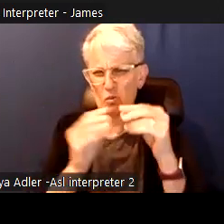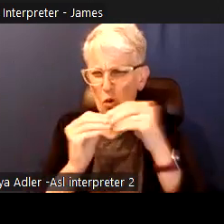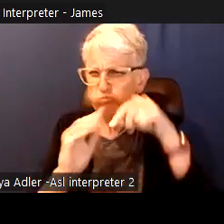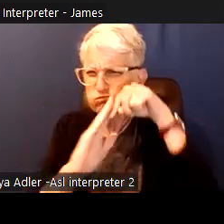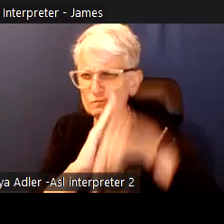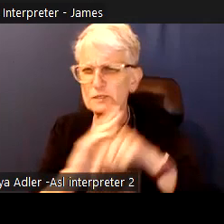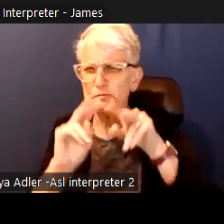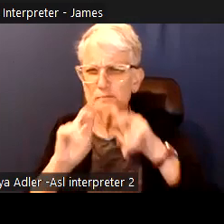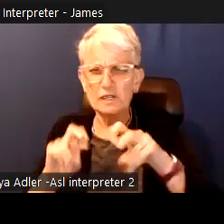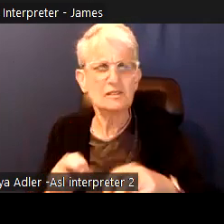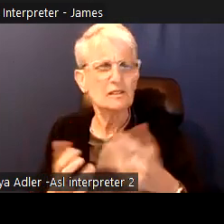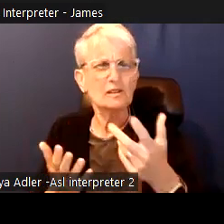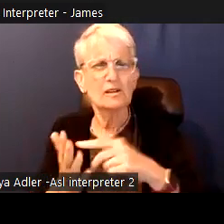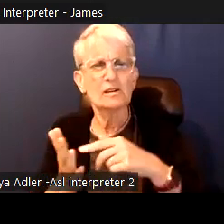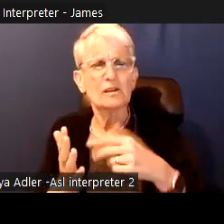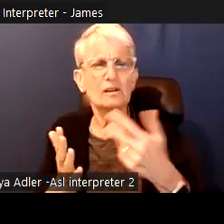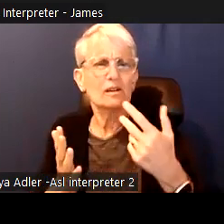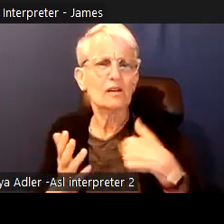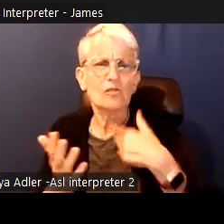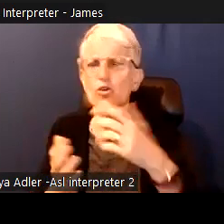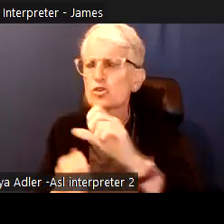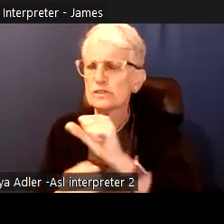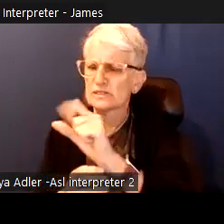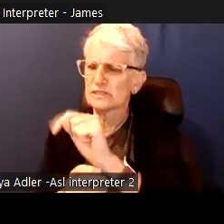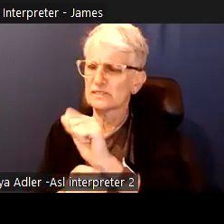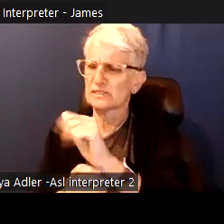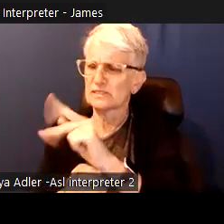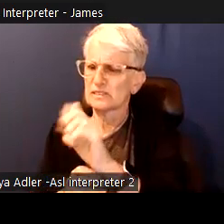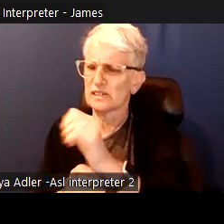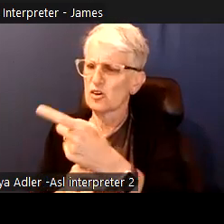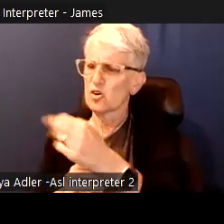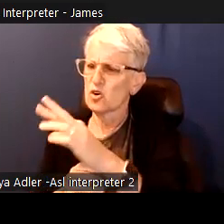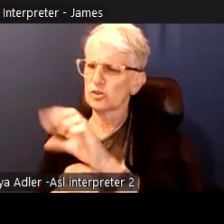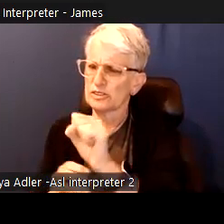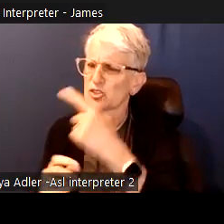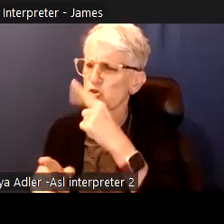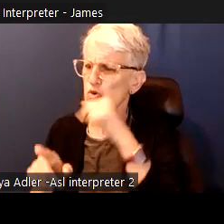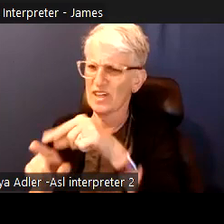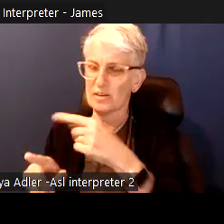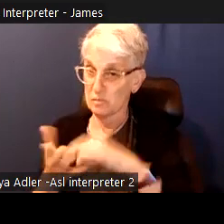Over a decade of asperity budgets have led to critical underfunding of community programs